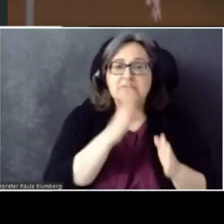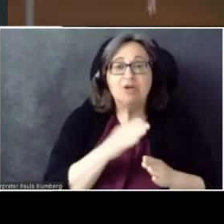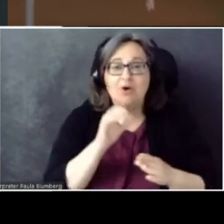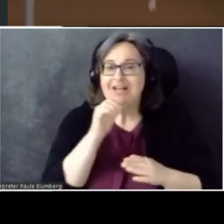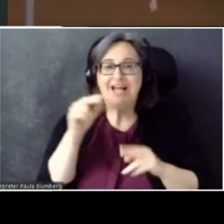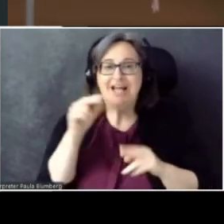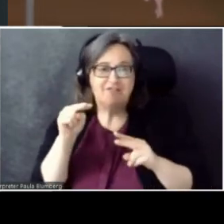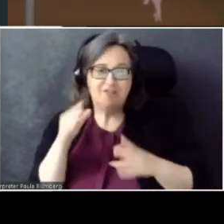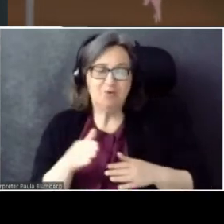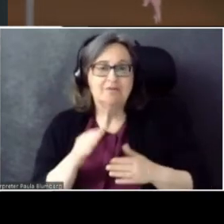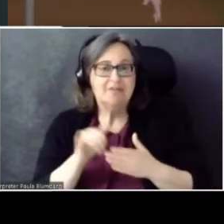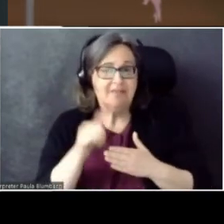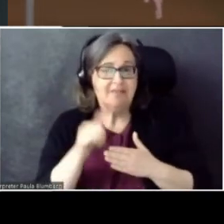So yeah.